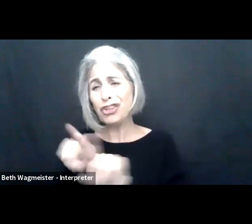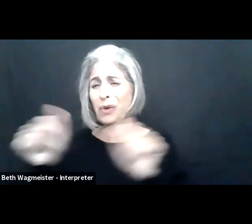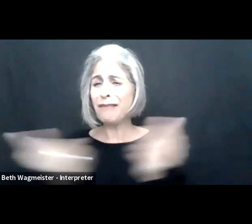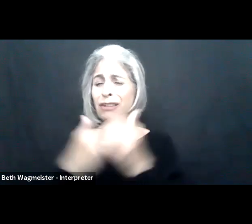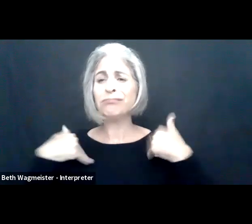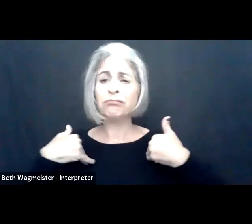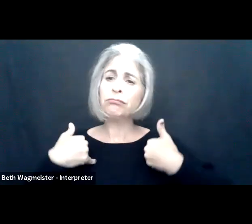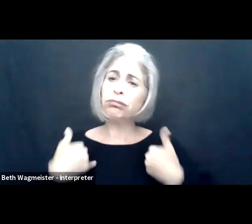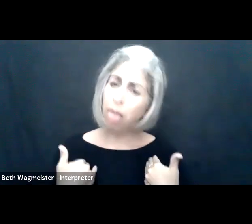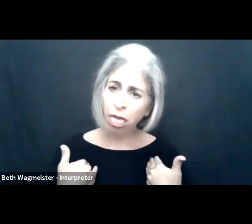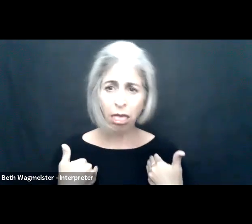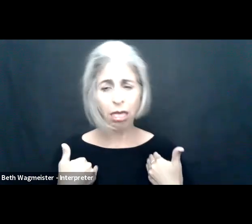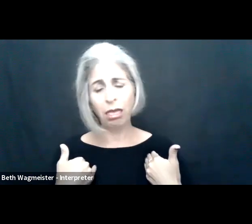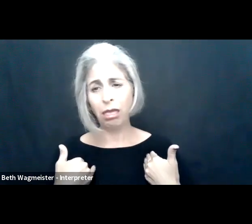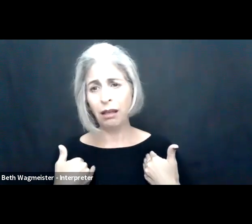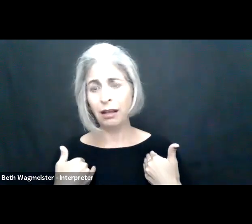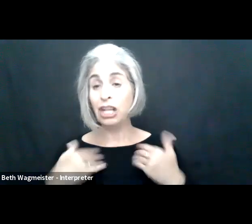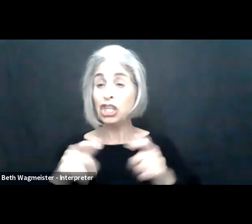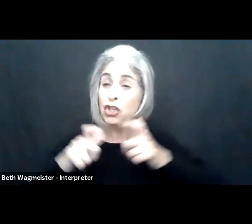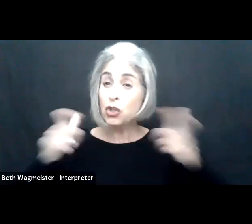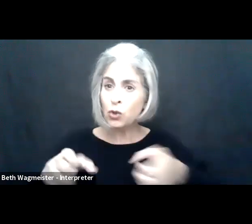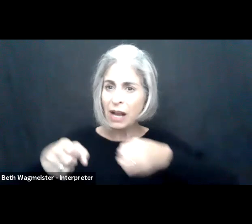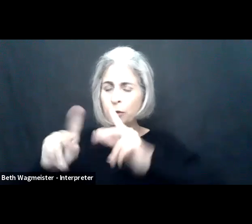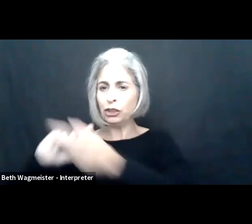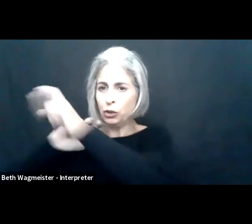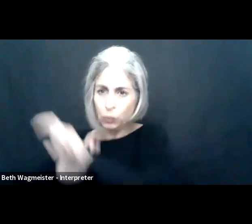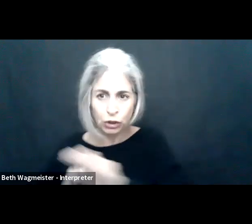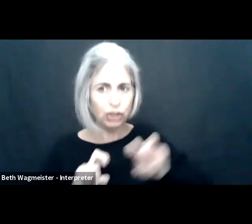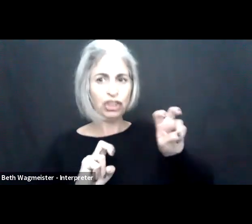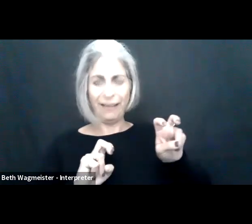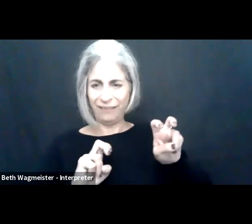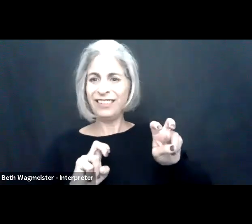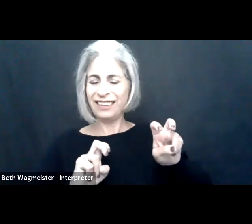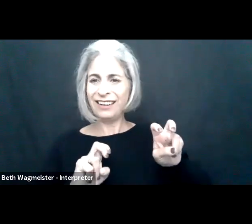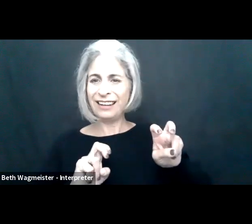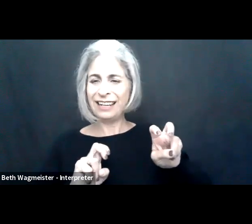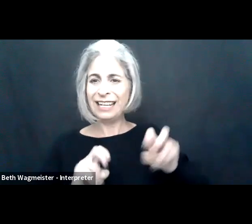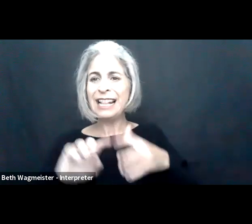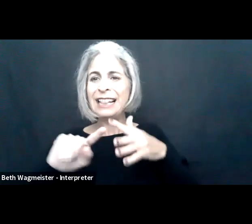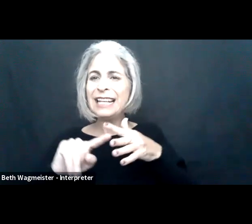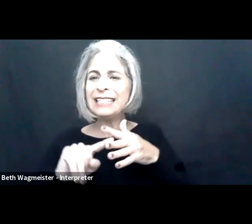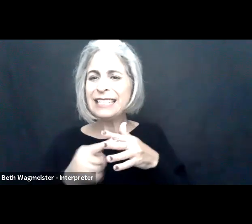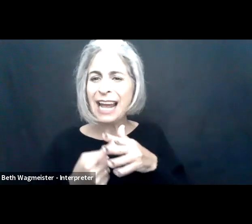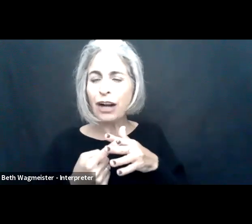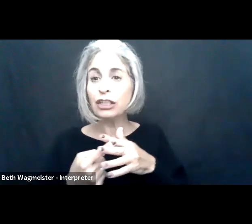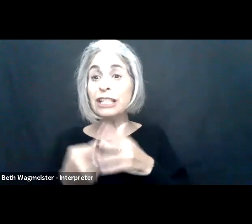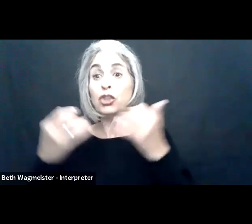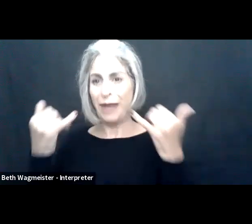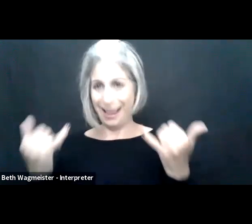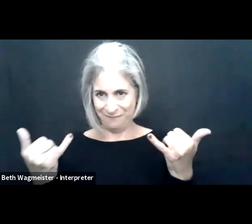enough, and, second, it's exhausting everyone. There's a huge opportunity here for us to shift some of those design principles.